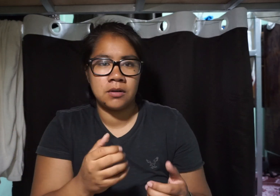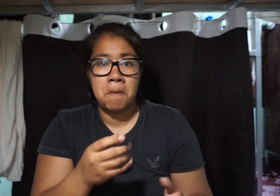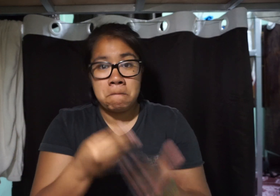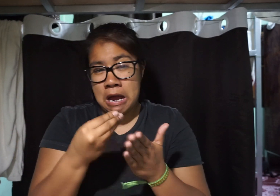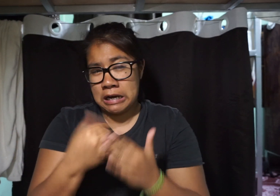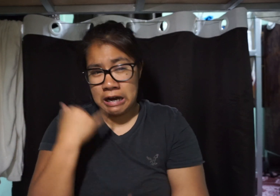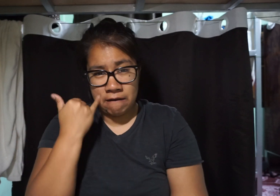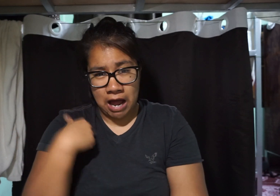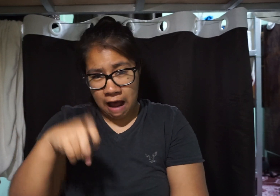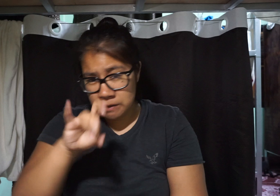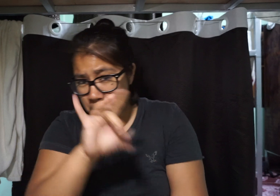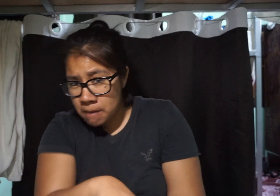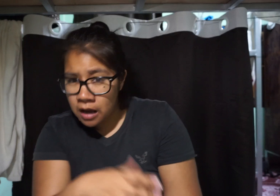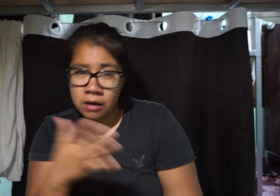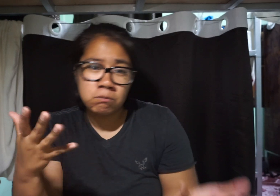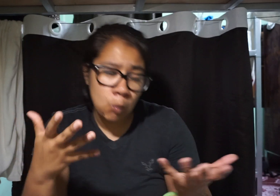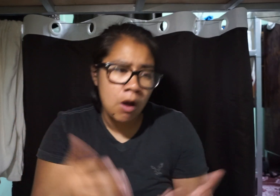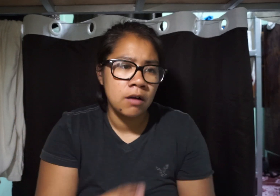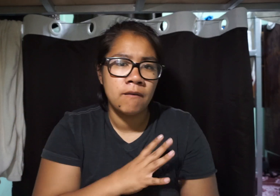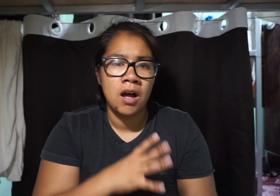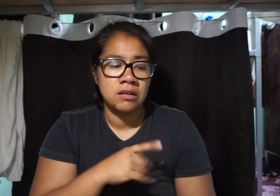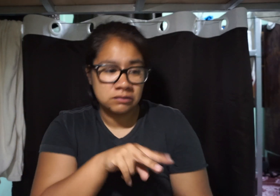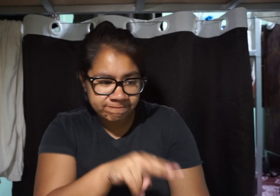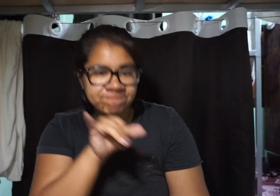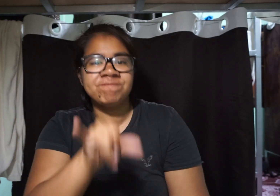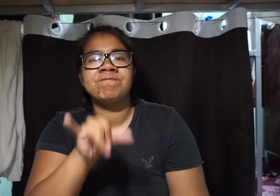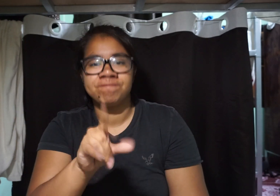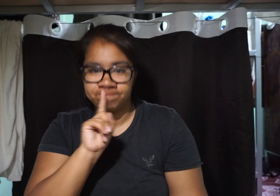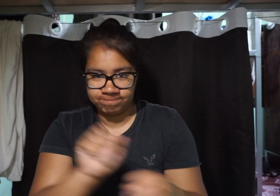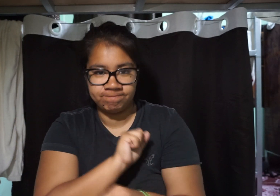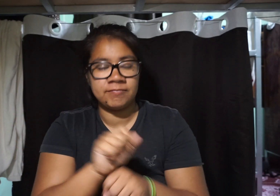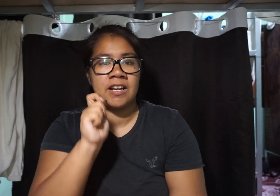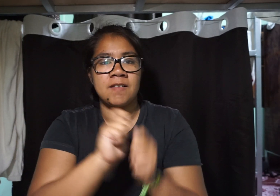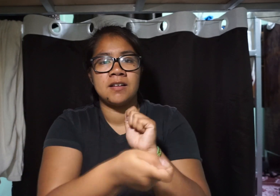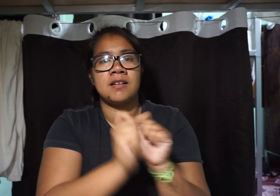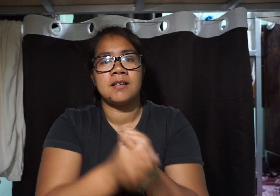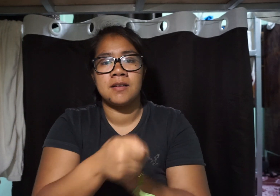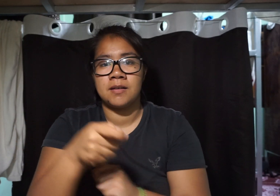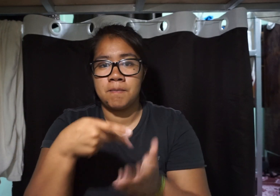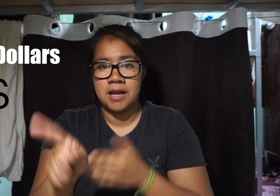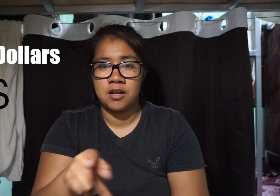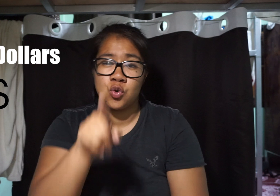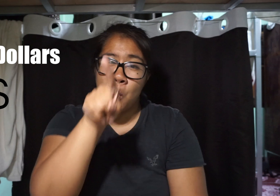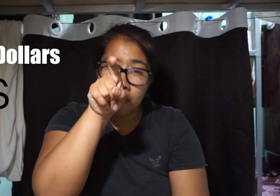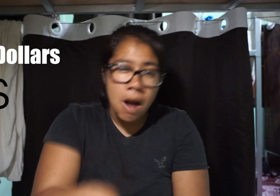Money, if I have to pay for the visa So I did saw that I would have to pay for the visa.